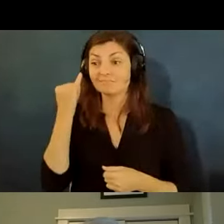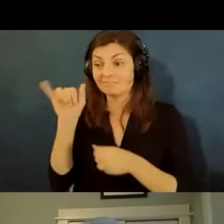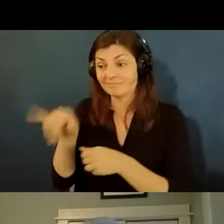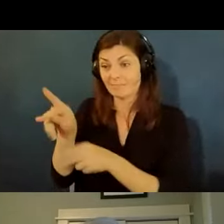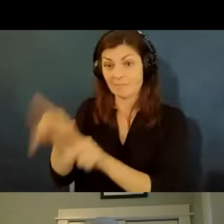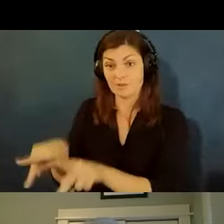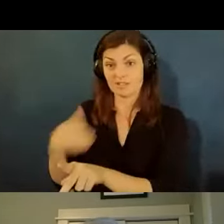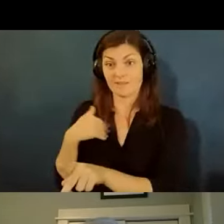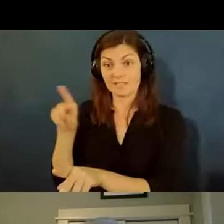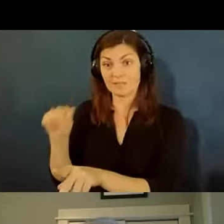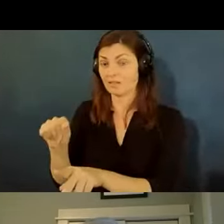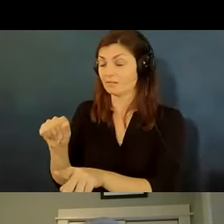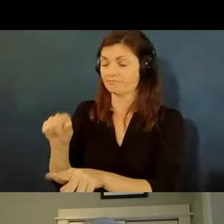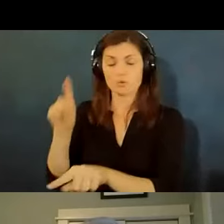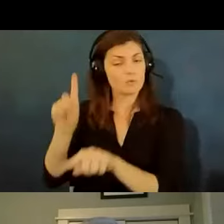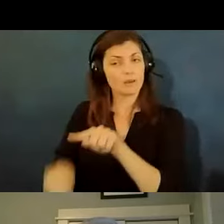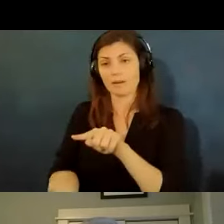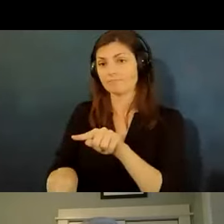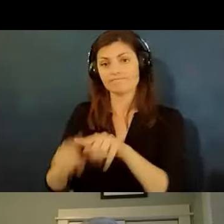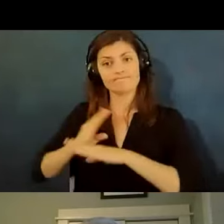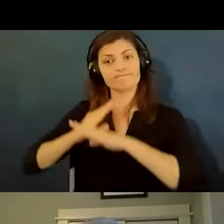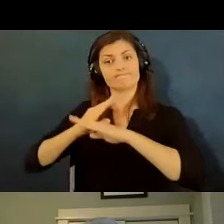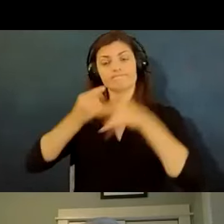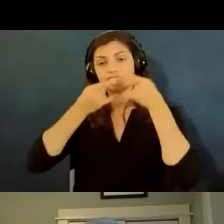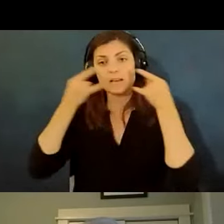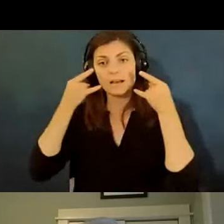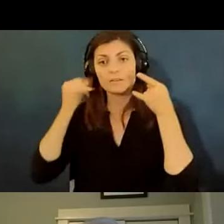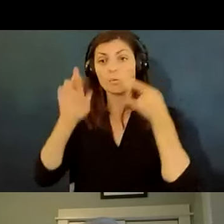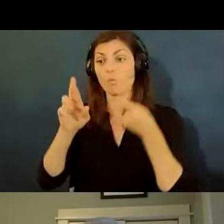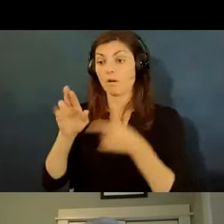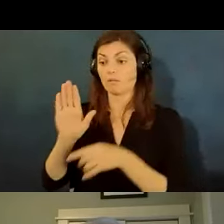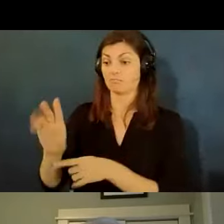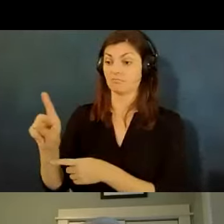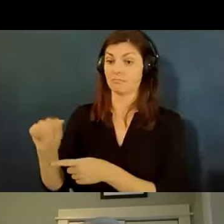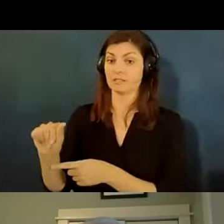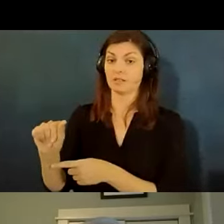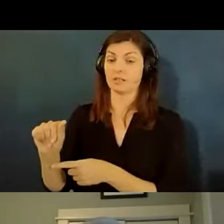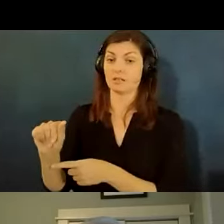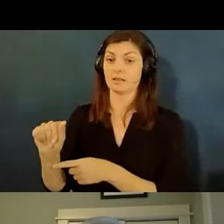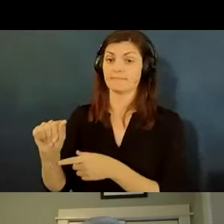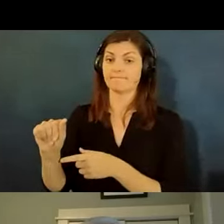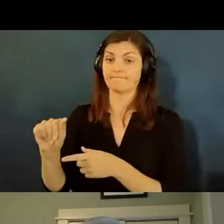prevents them from wearing a mask or they have a disability that um requires them to